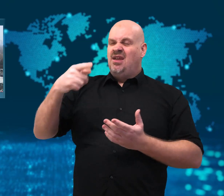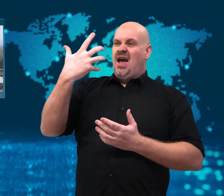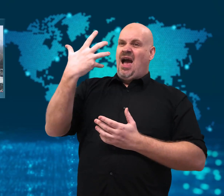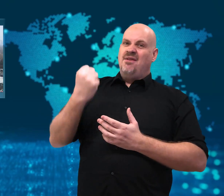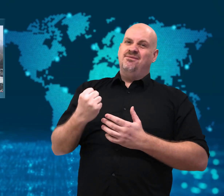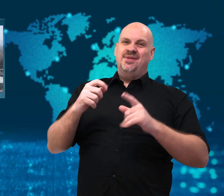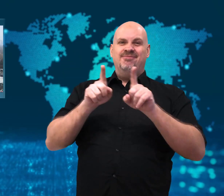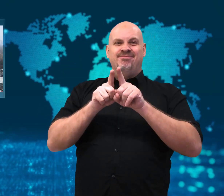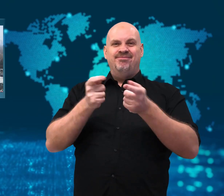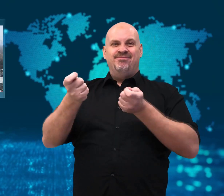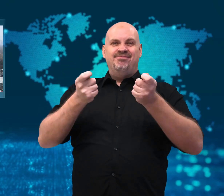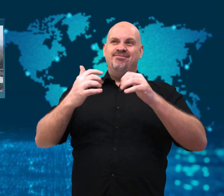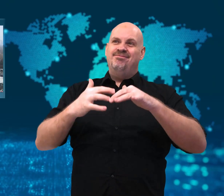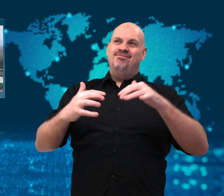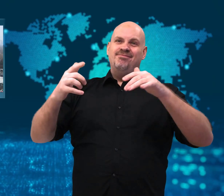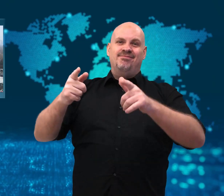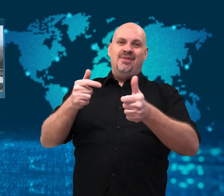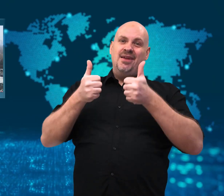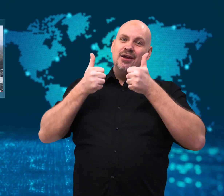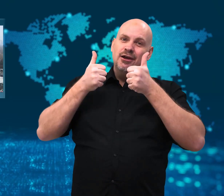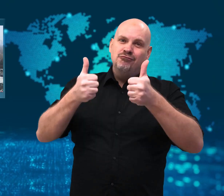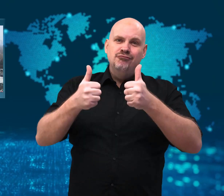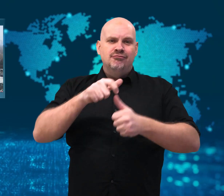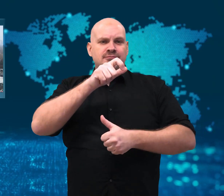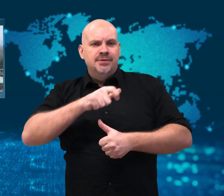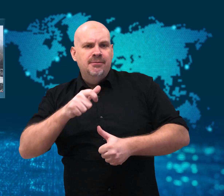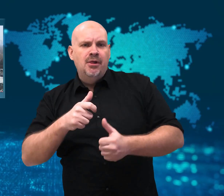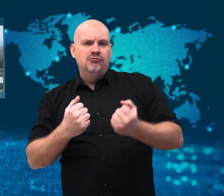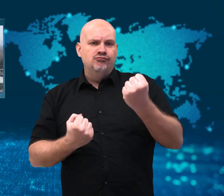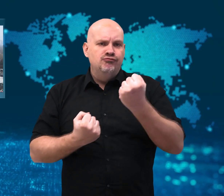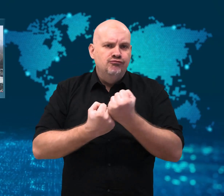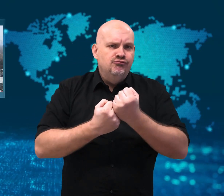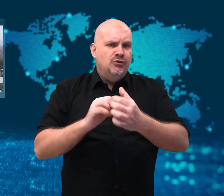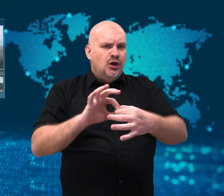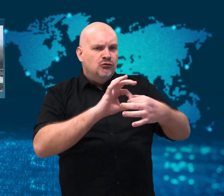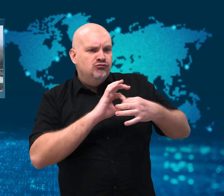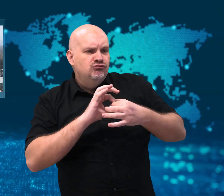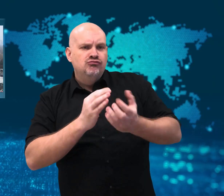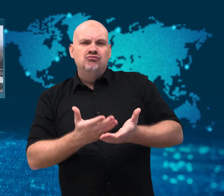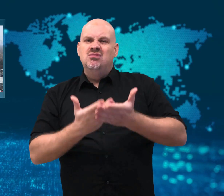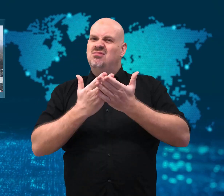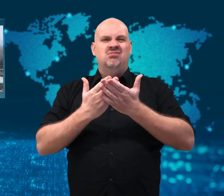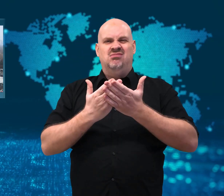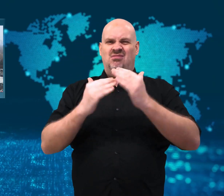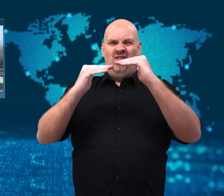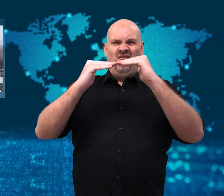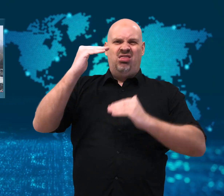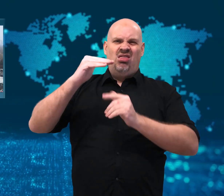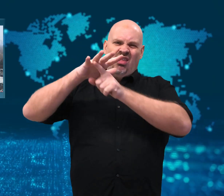The demonstrators grew out of control and clashes between the